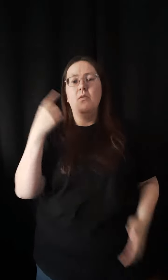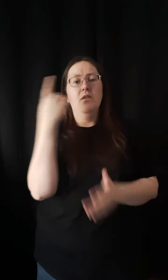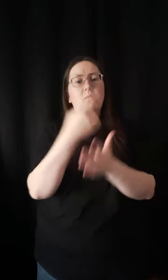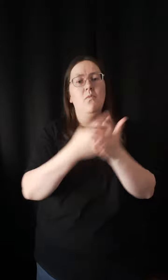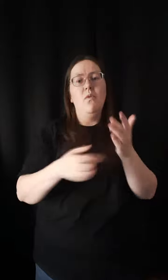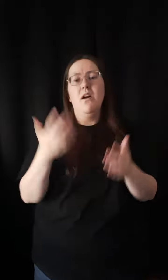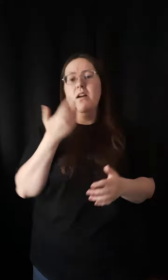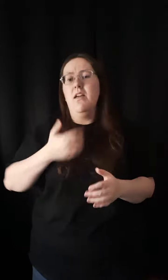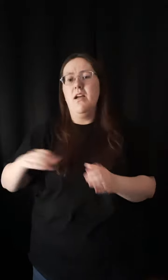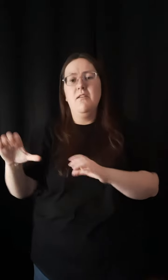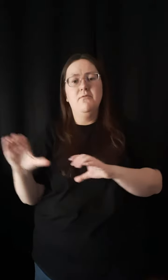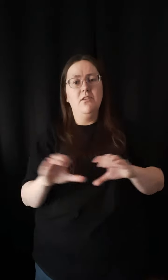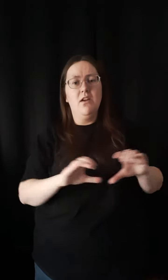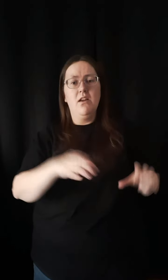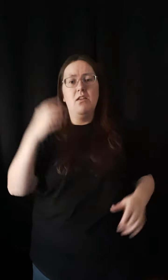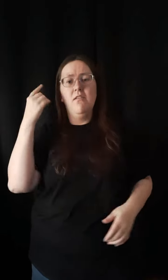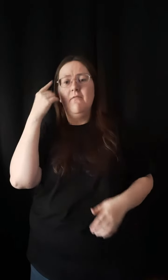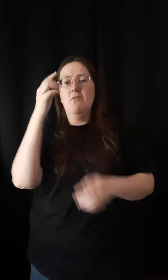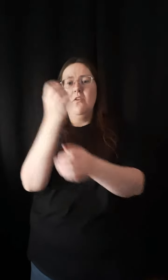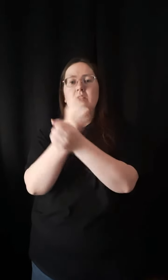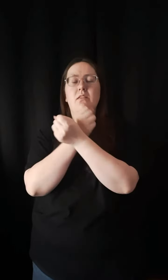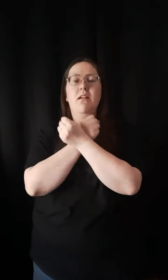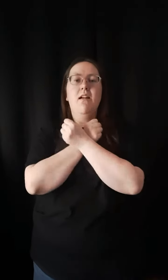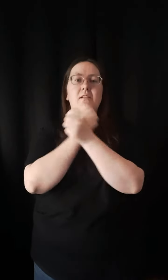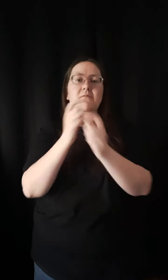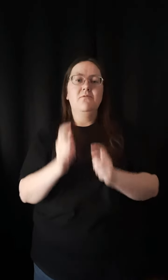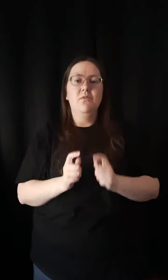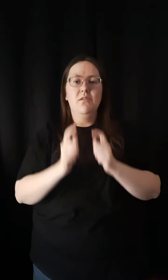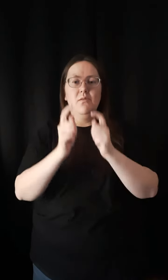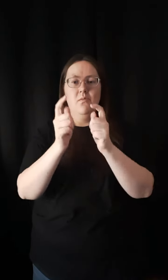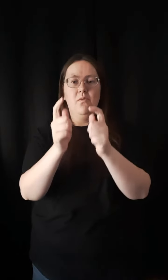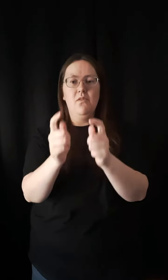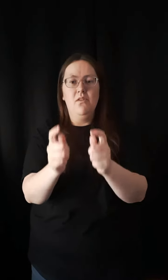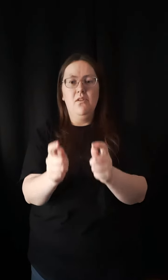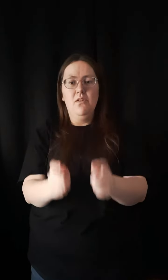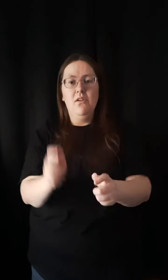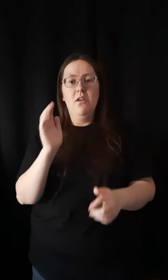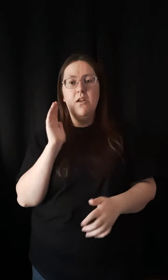Only what I've done for love's reward